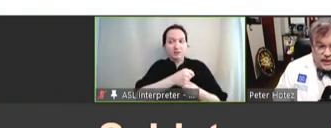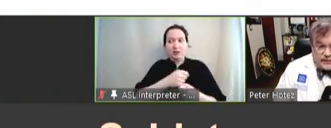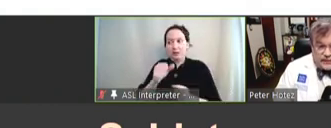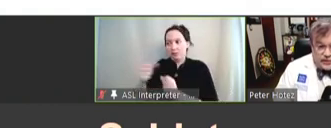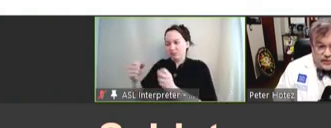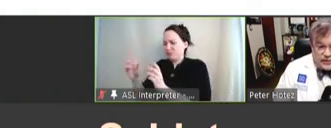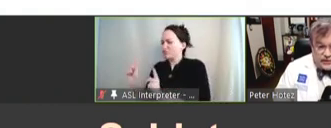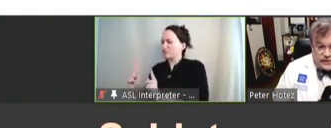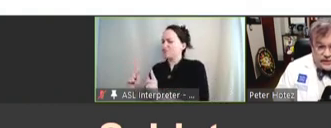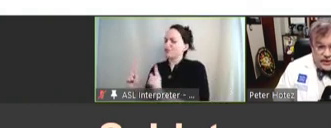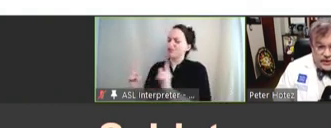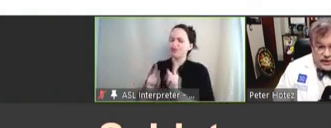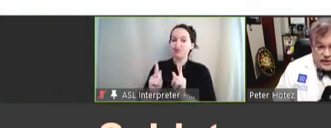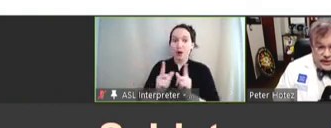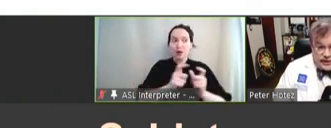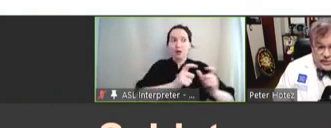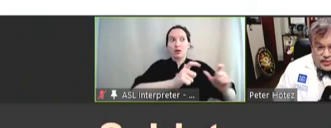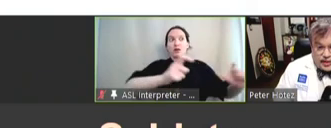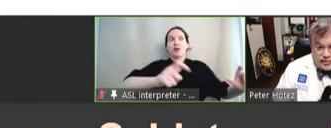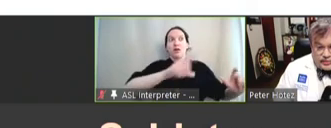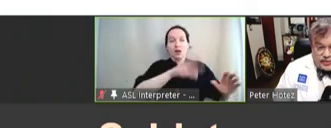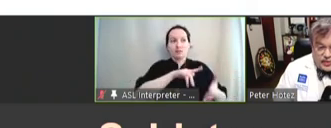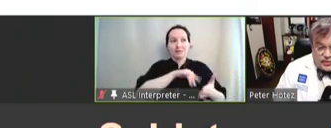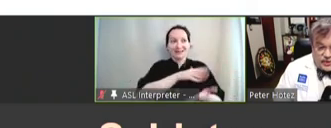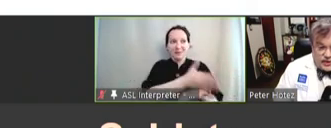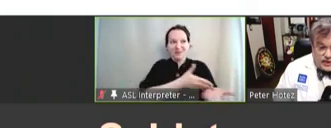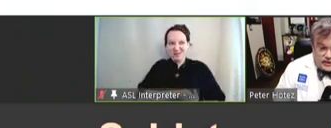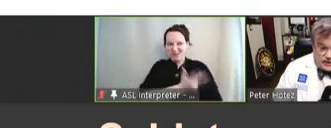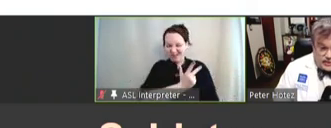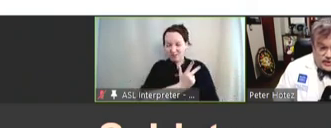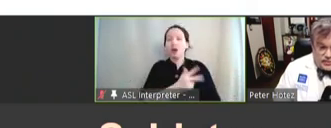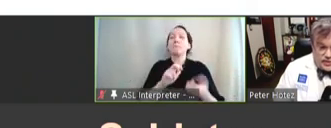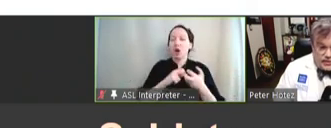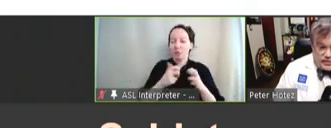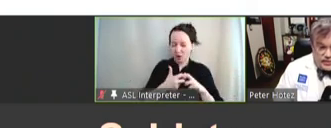it for those pivotal studies -- that's another problem. We're hoping some of the breakthroughs